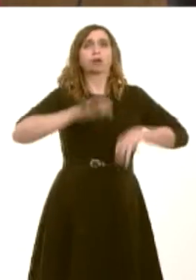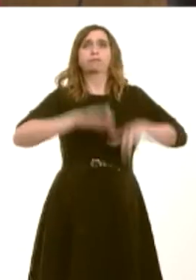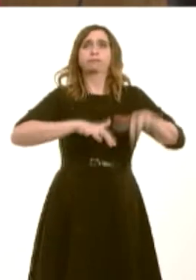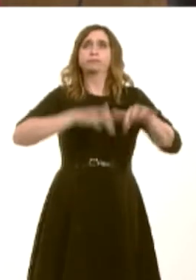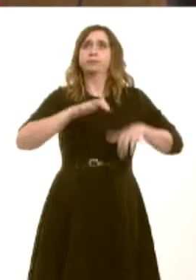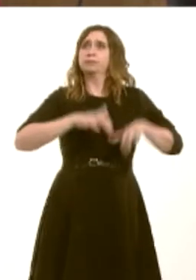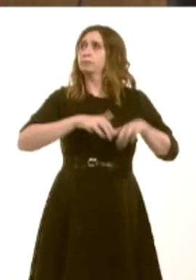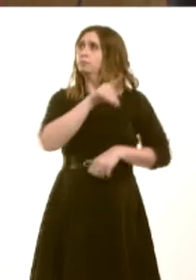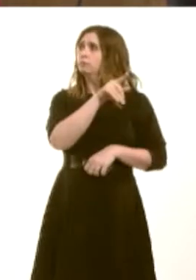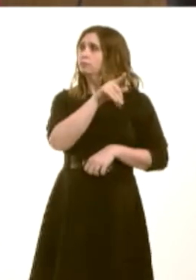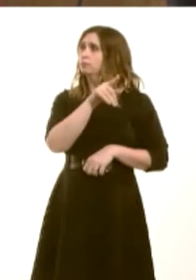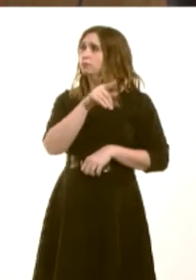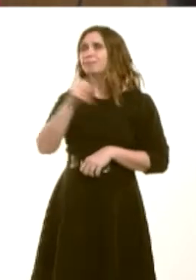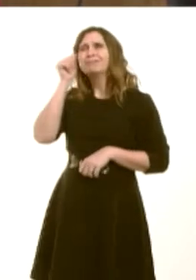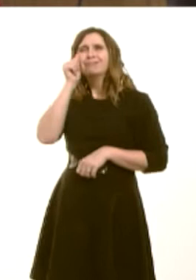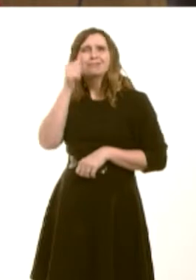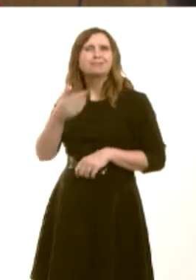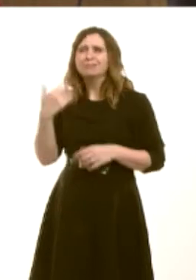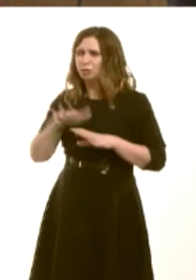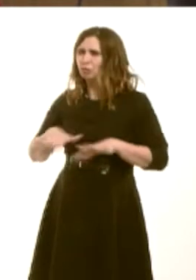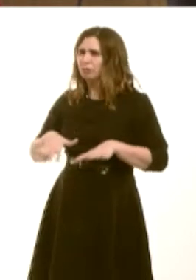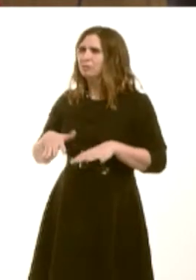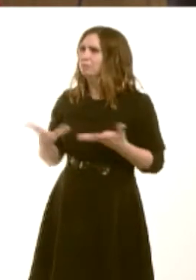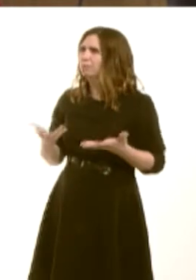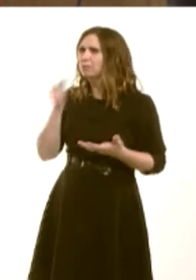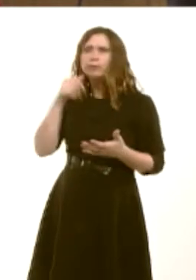recognised that from years gone by, and those with children now. But I will write to HMRC